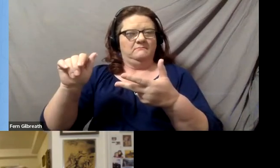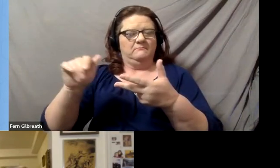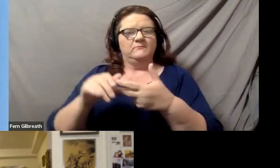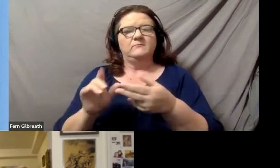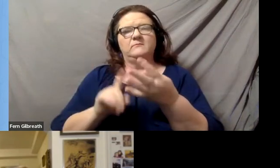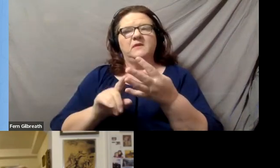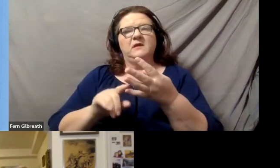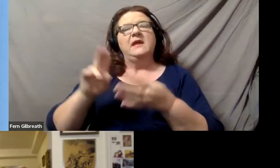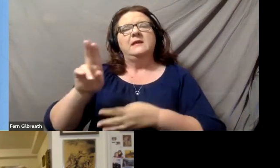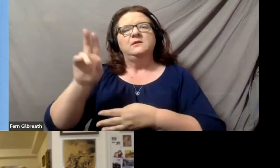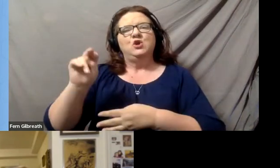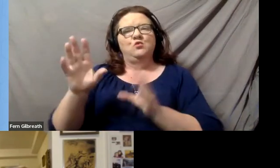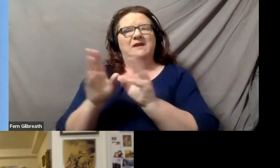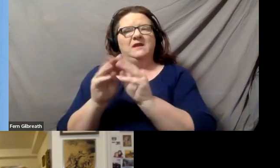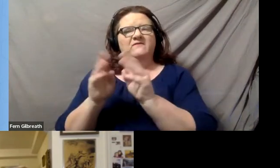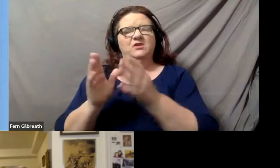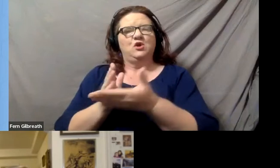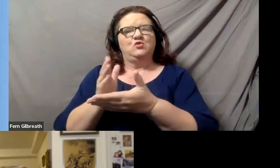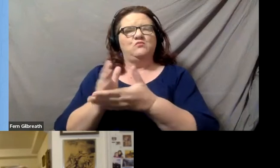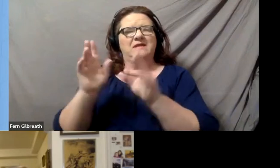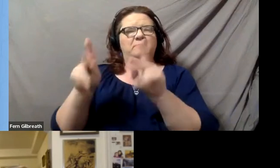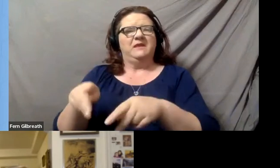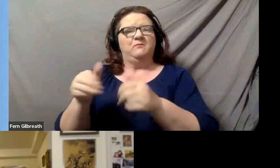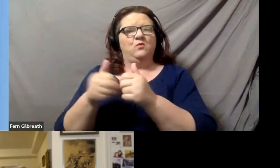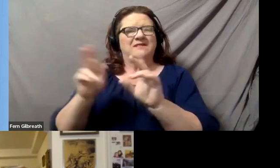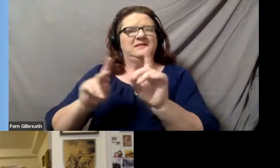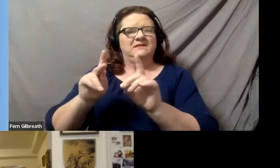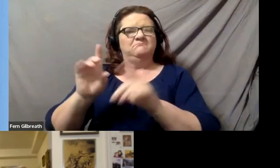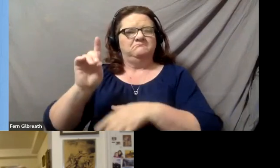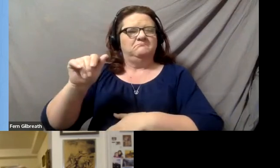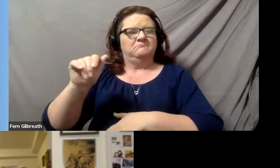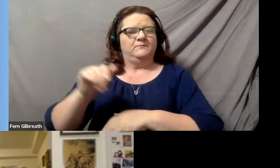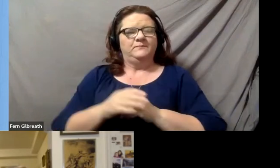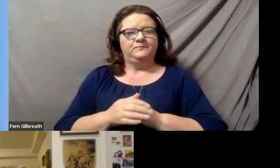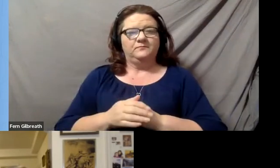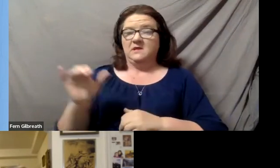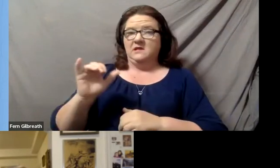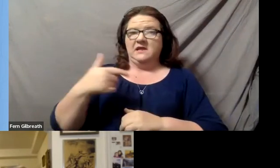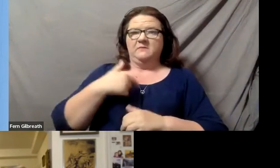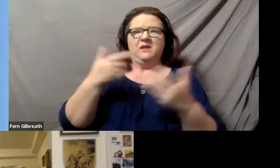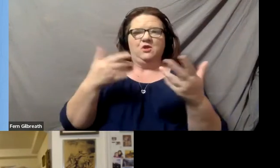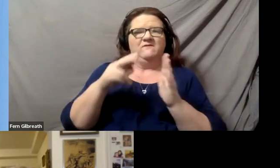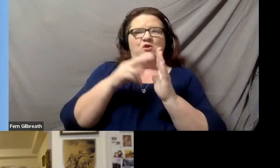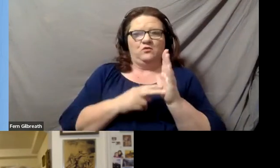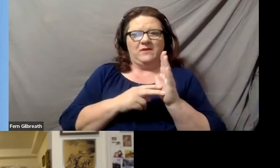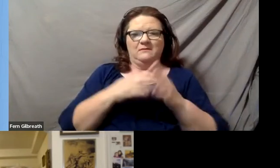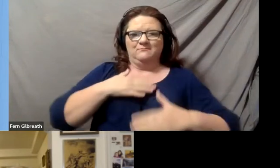and the UN Convention on the Rights of Persons with Disabilities. Perhaps like me, you've already read and been entertained by her memoir,